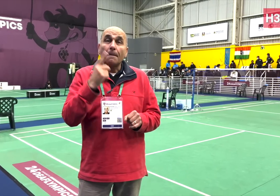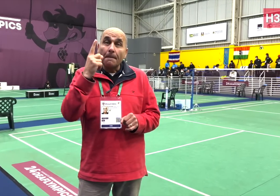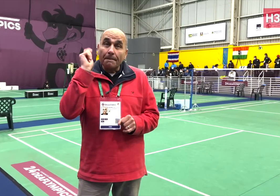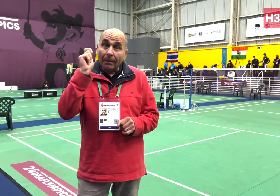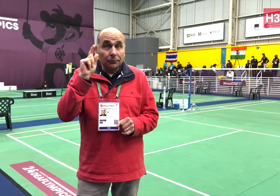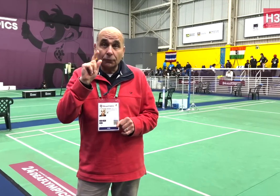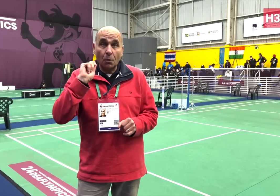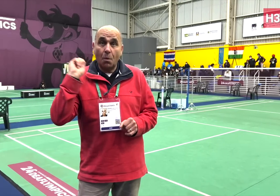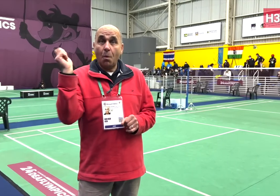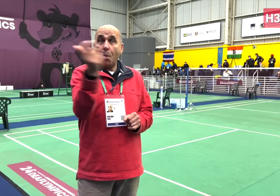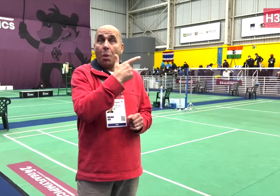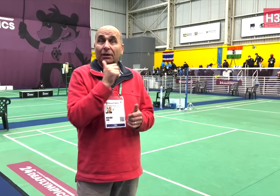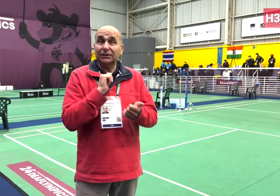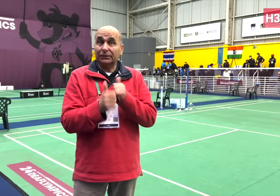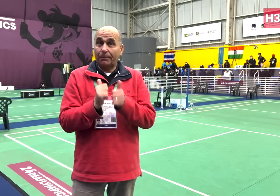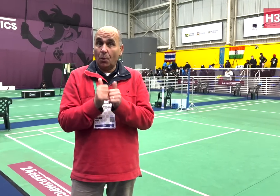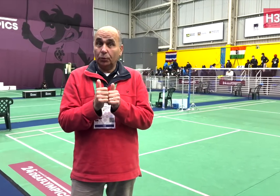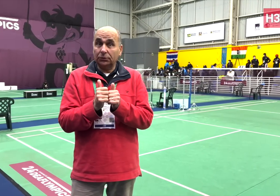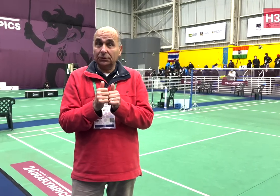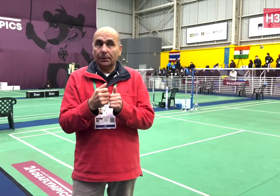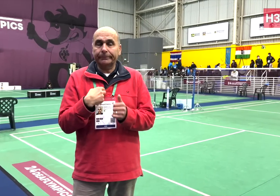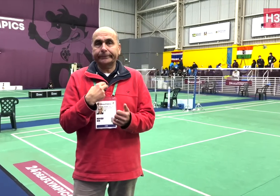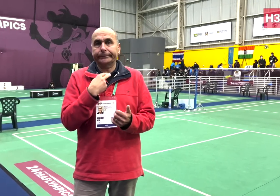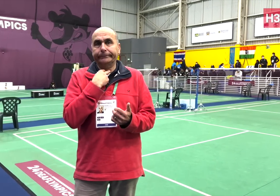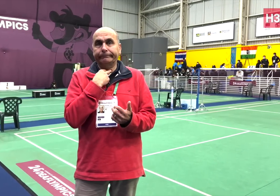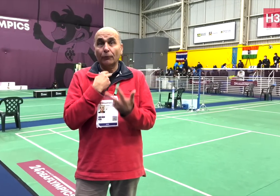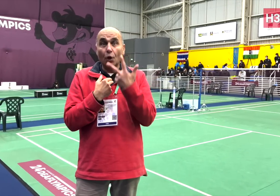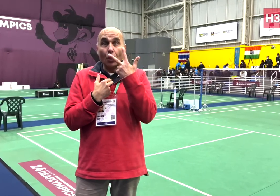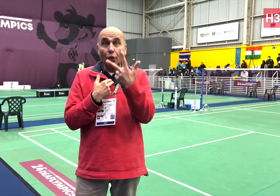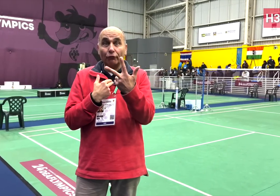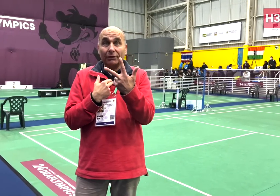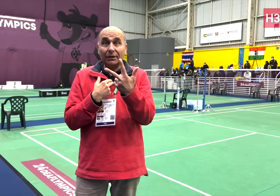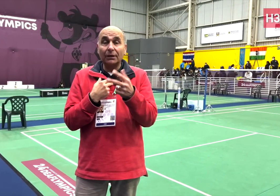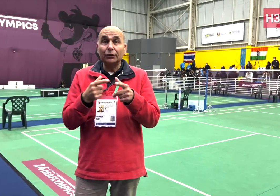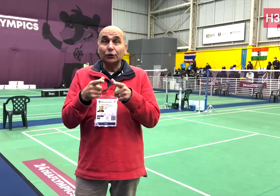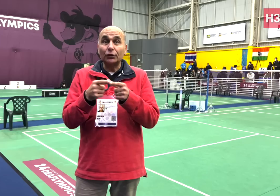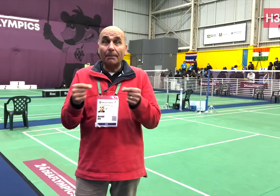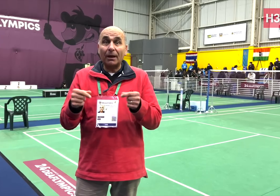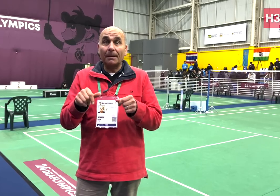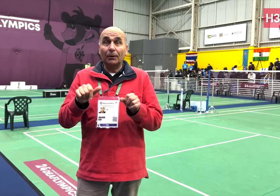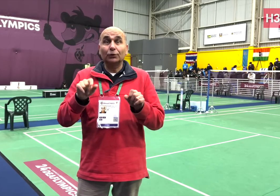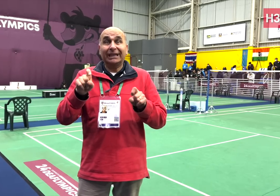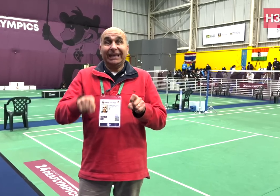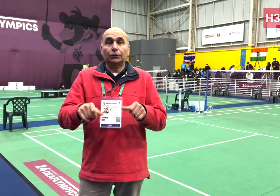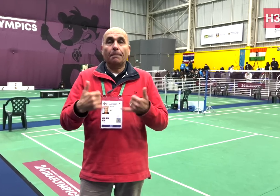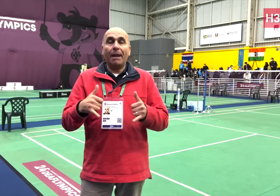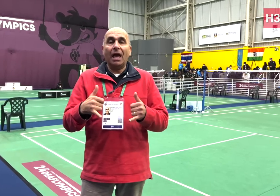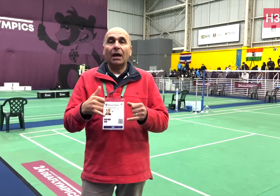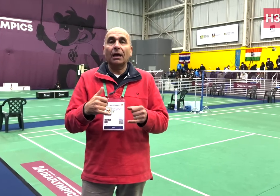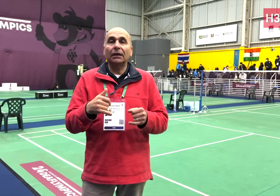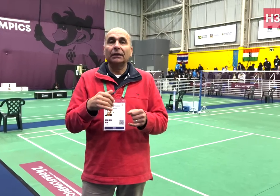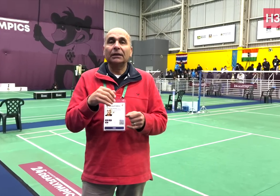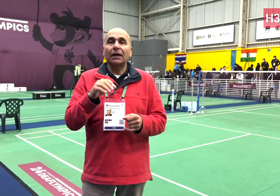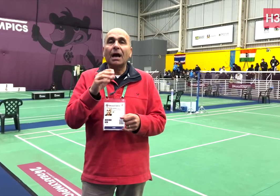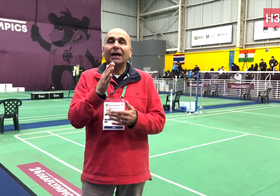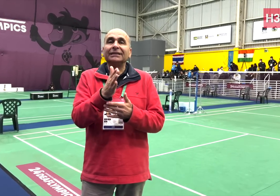all athletes to withdraw from competitions. We have three Japanese players qualified